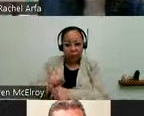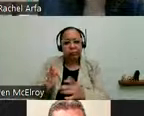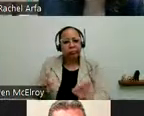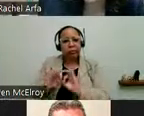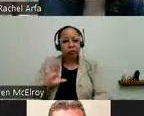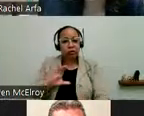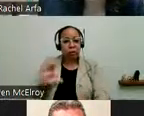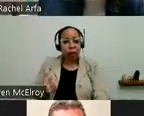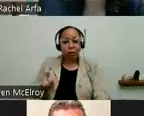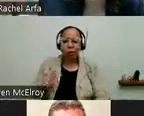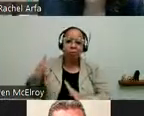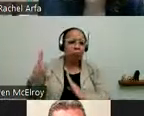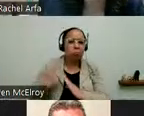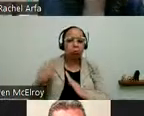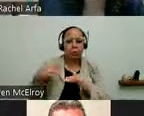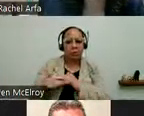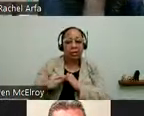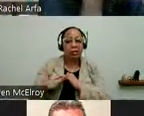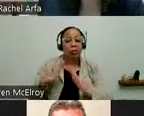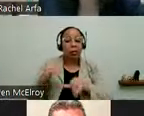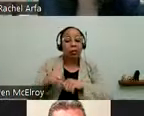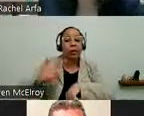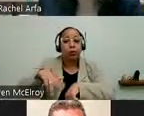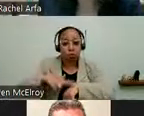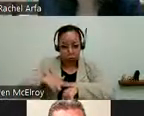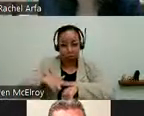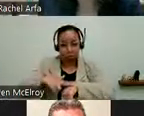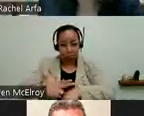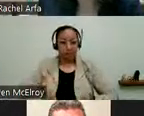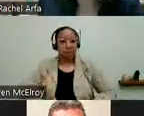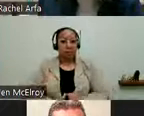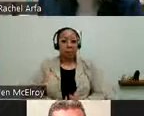accessible city in the nation.